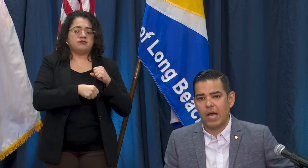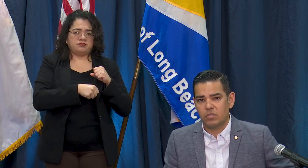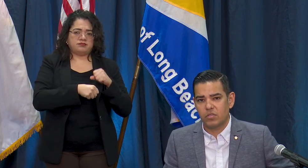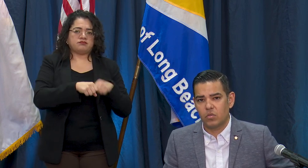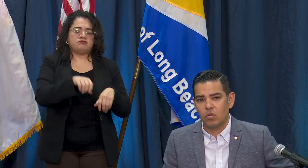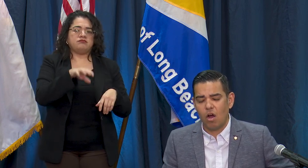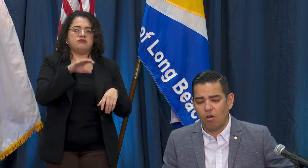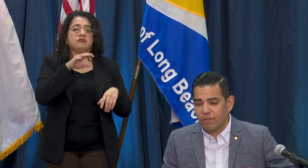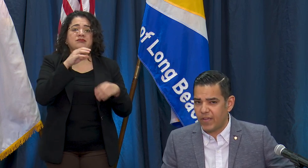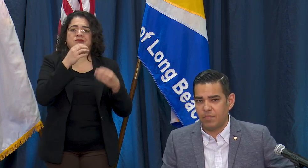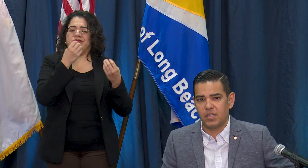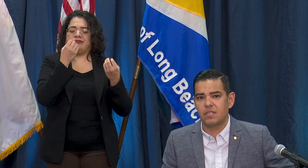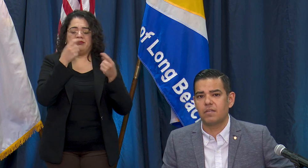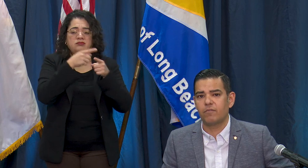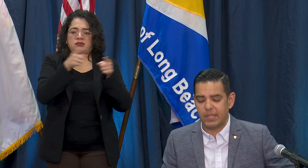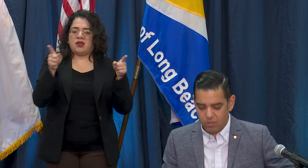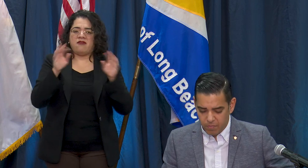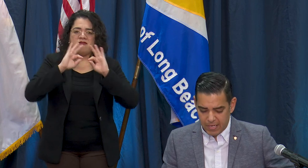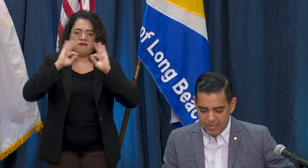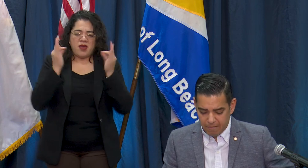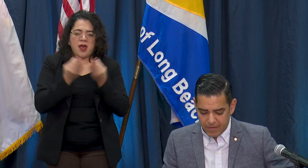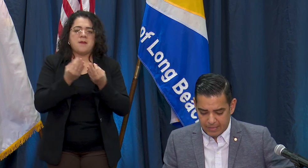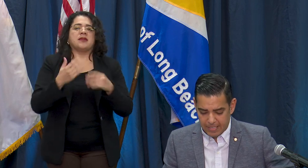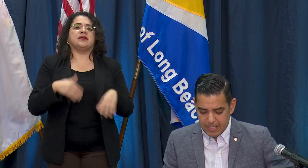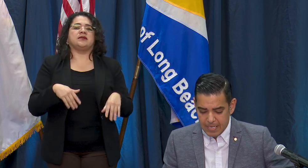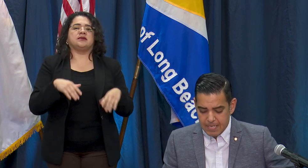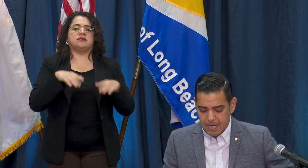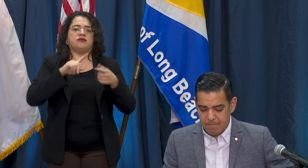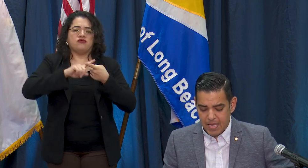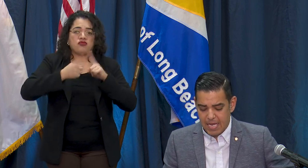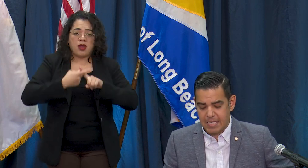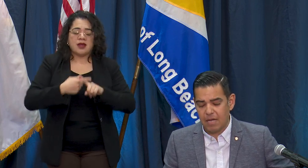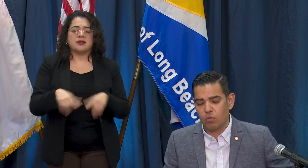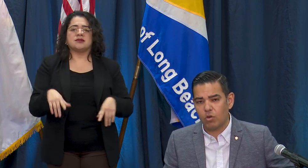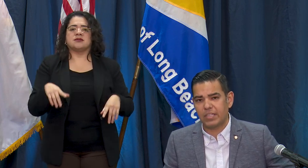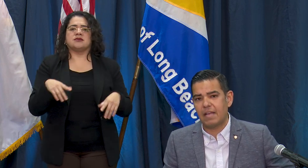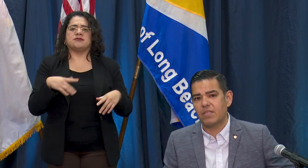out to all the families and friends that are being affected. Note again that